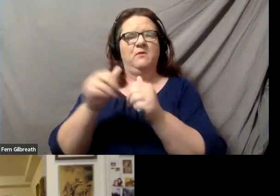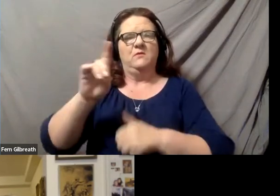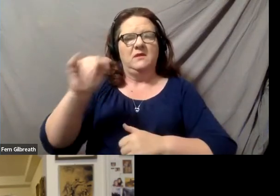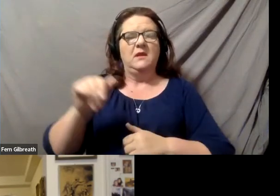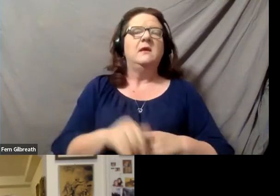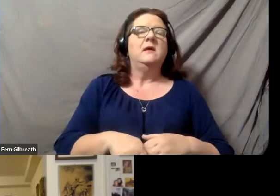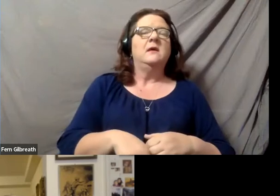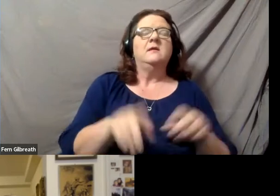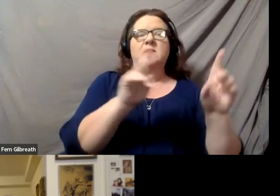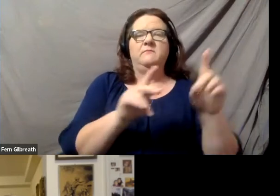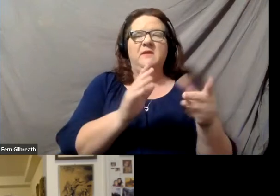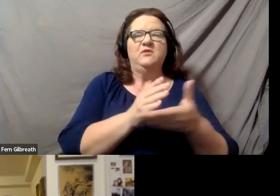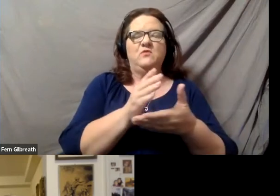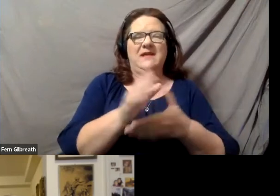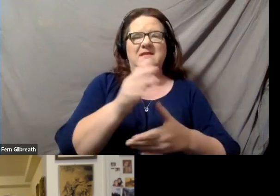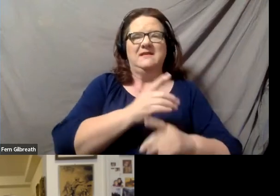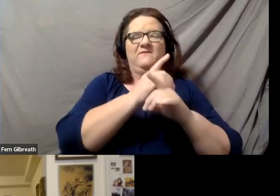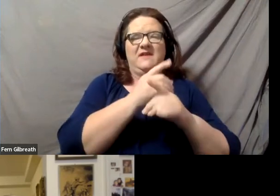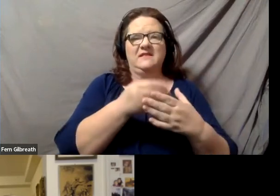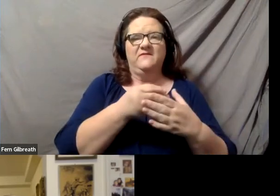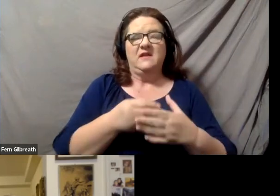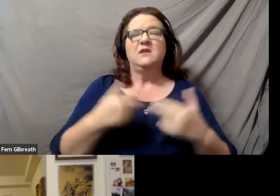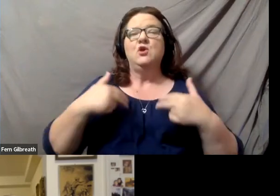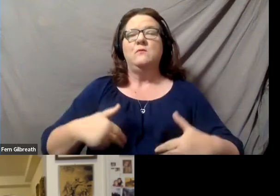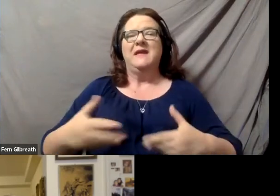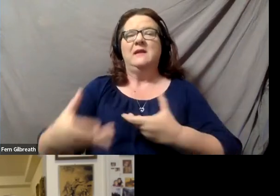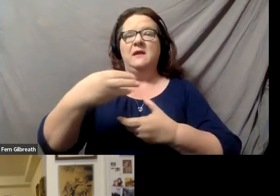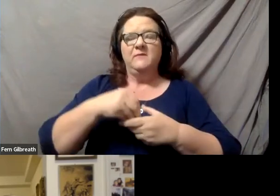Humanity and Inclusion, and the Human Rights Watch.